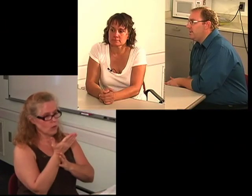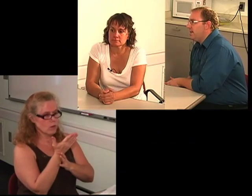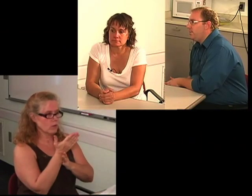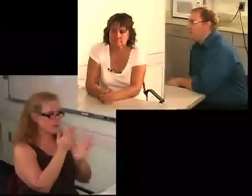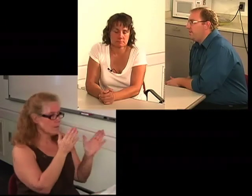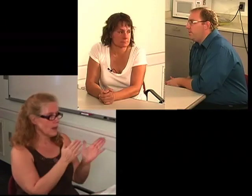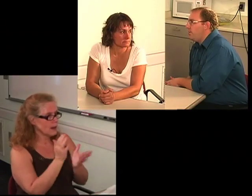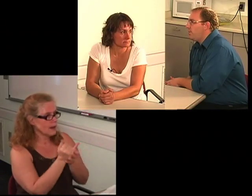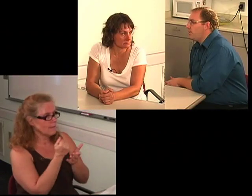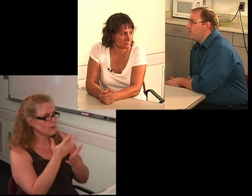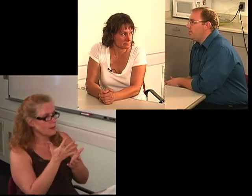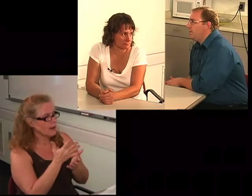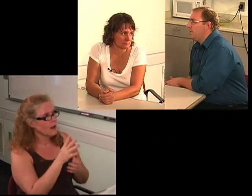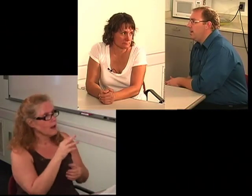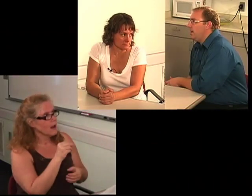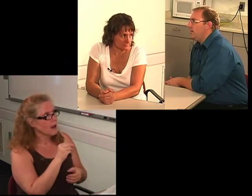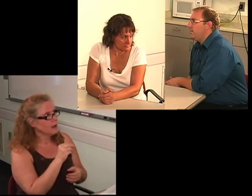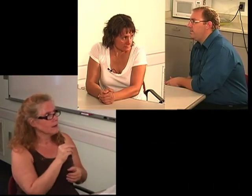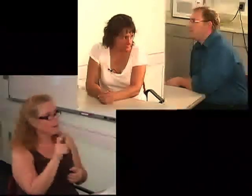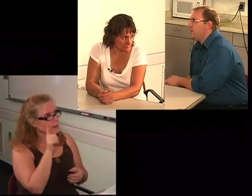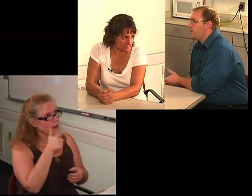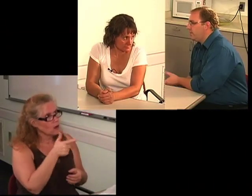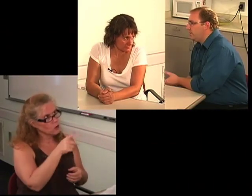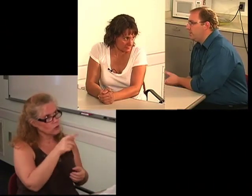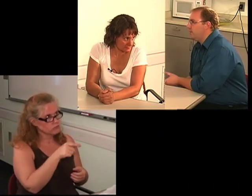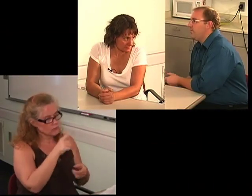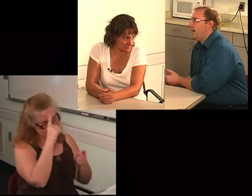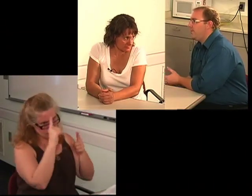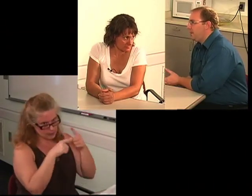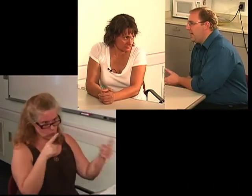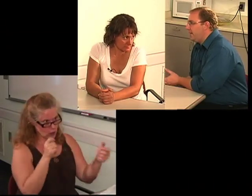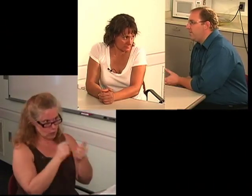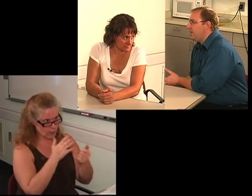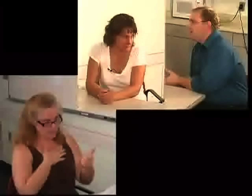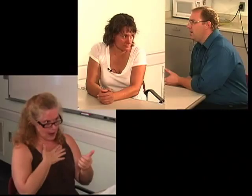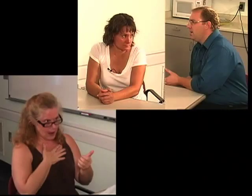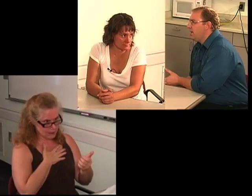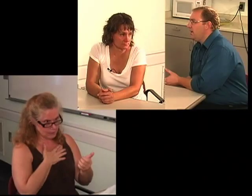As an example, if you go through VR services and you have a plan and everything,